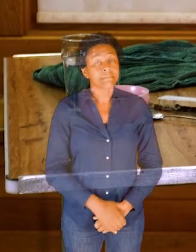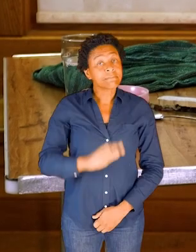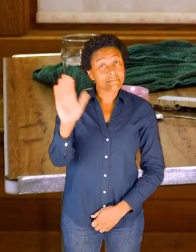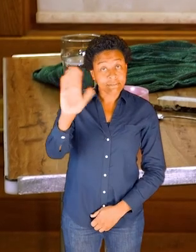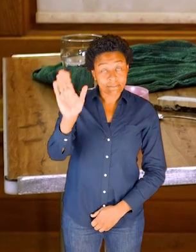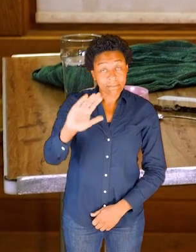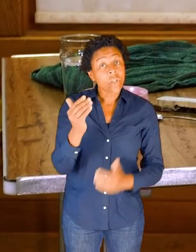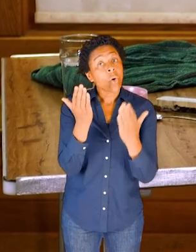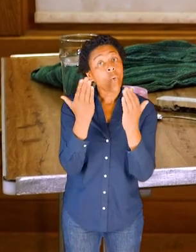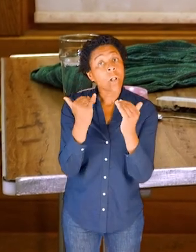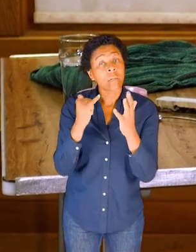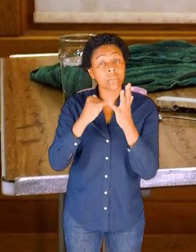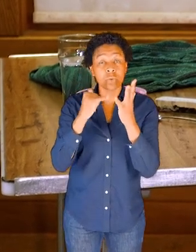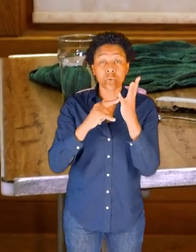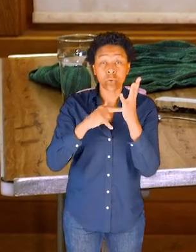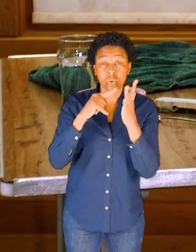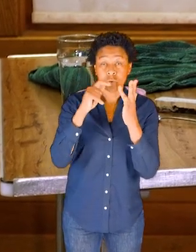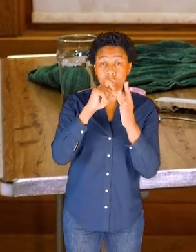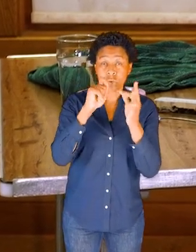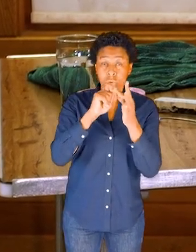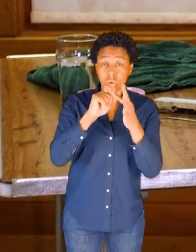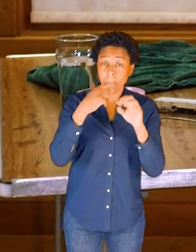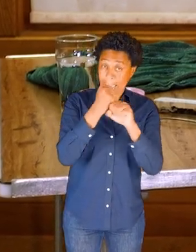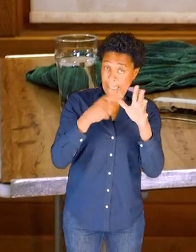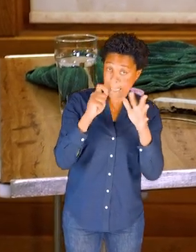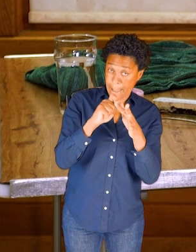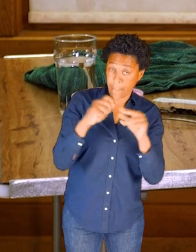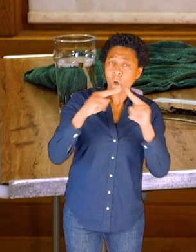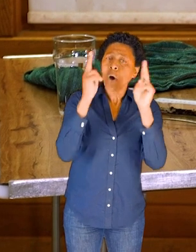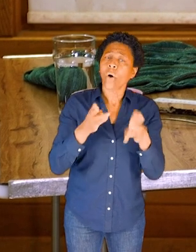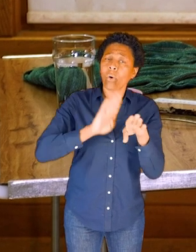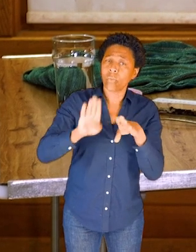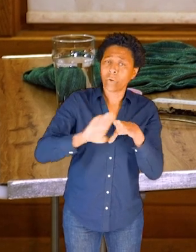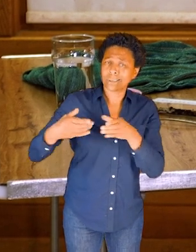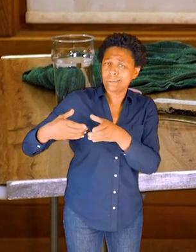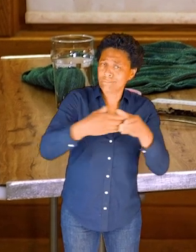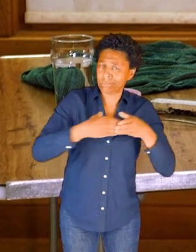Hello and welcome to this Stopgap Home Practice Seed called Move Your Bones.